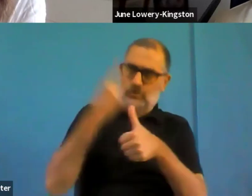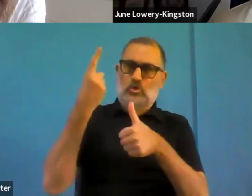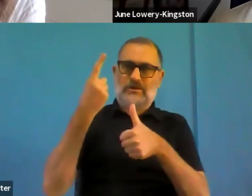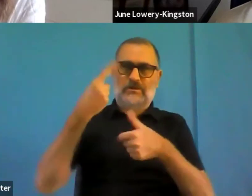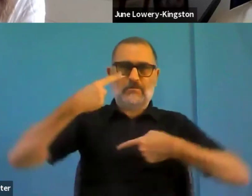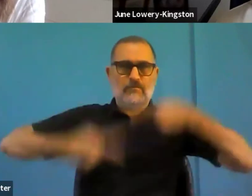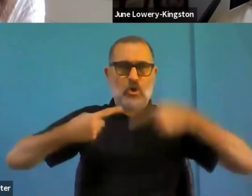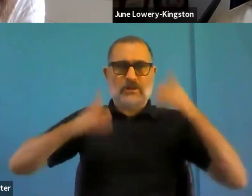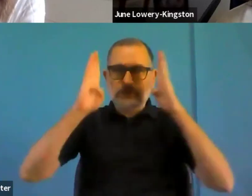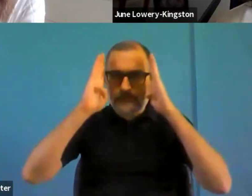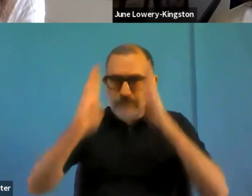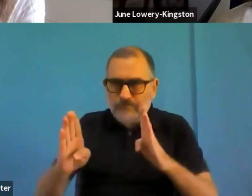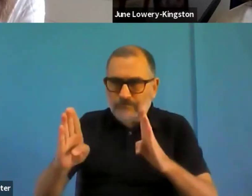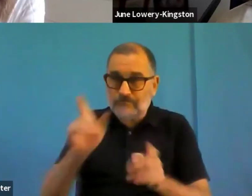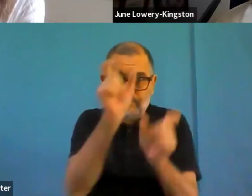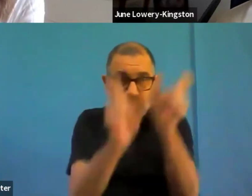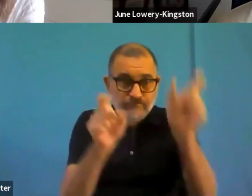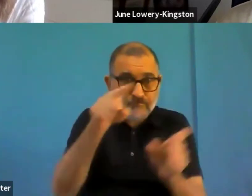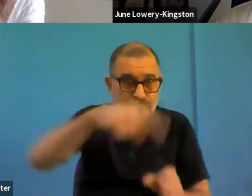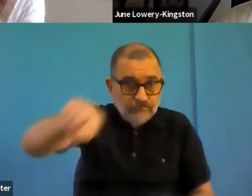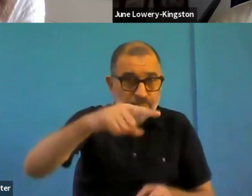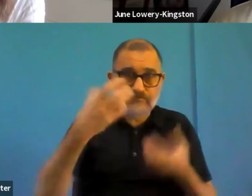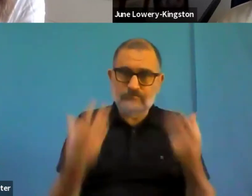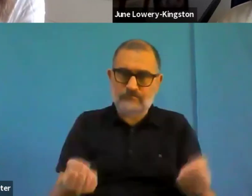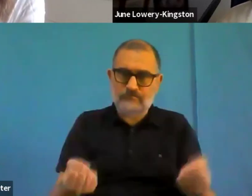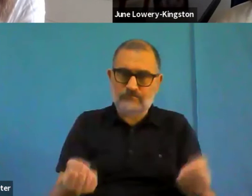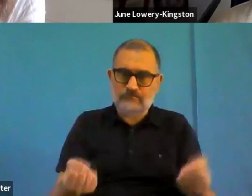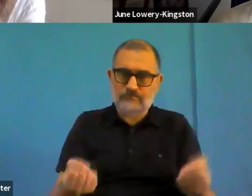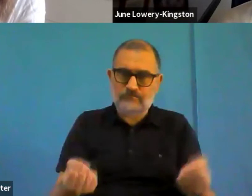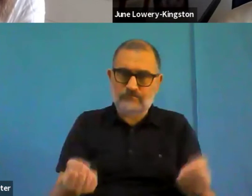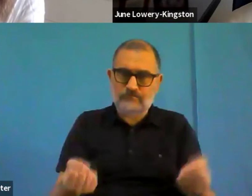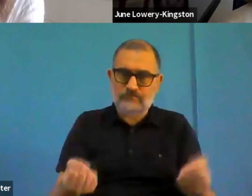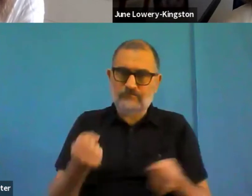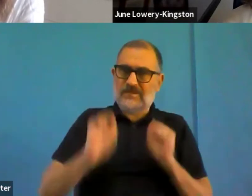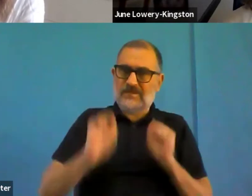the Commission has to have an equality coordinator, I have the pleasure of doing that for dg Connect,